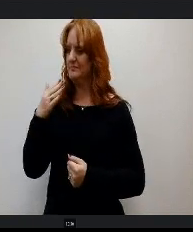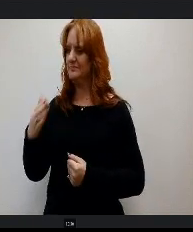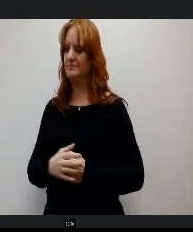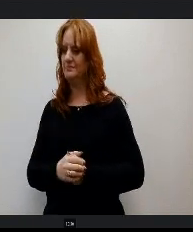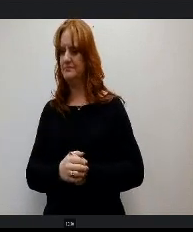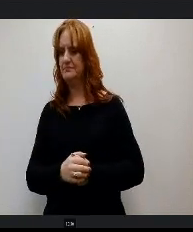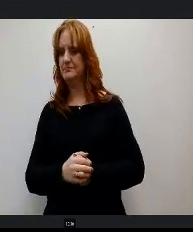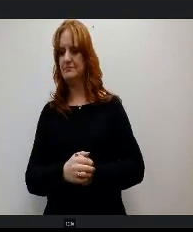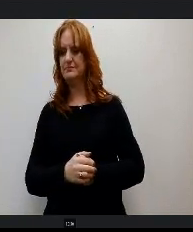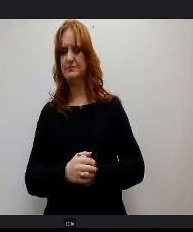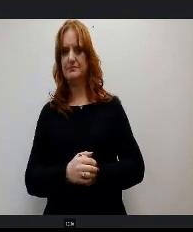Mr. Wilburn.